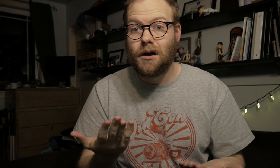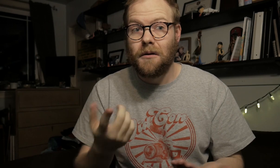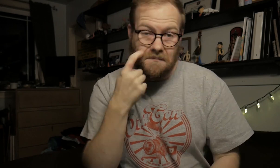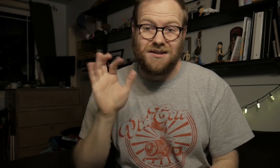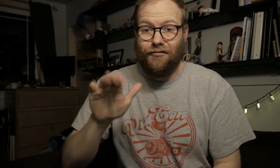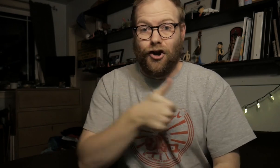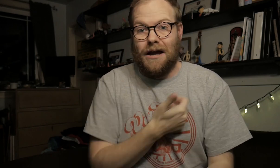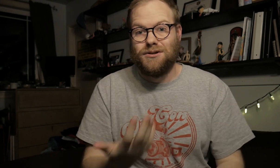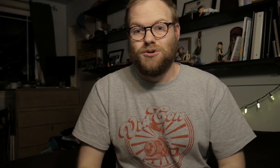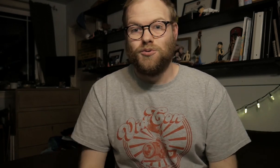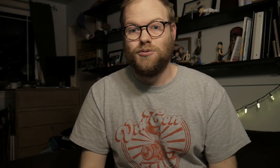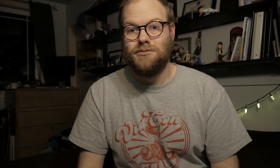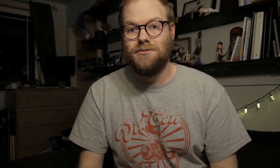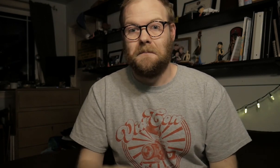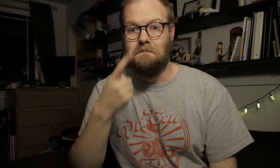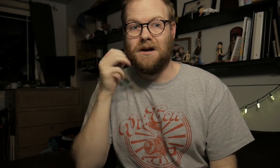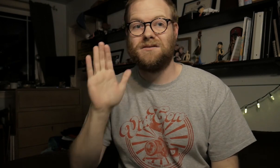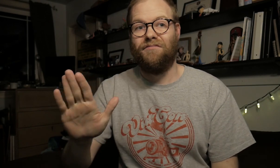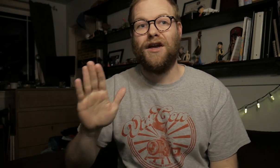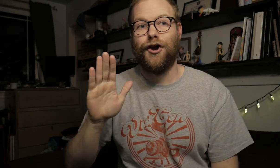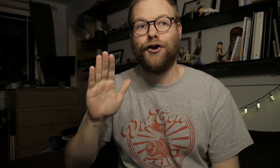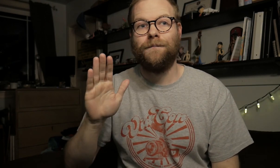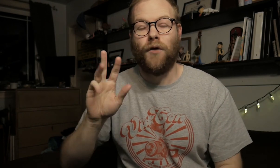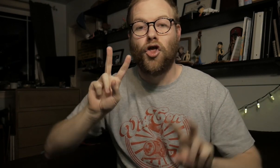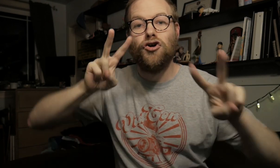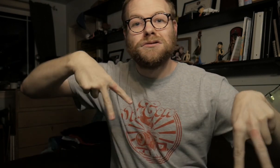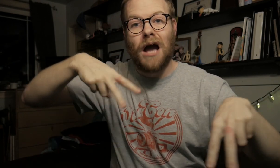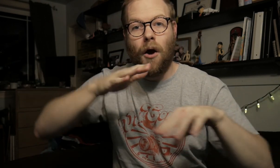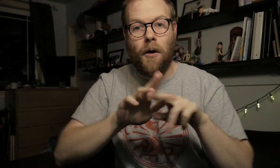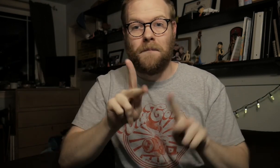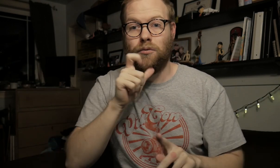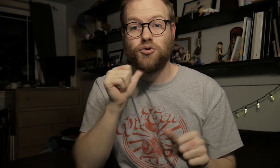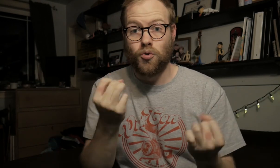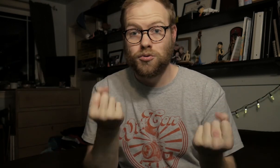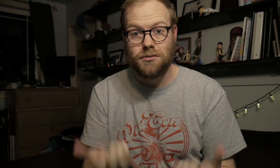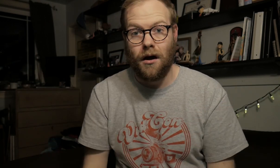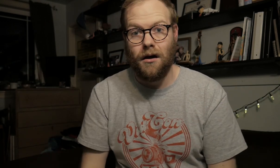Because of their attitudes. Because of their... looking down on people who don't sign.